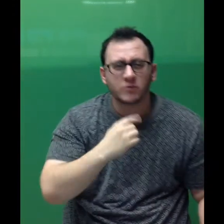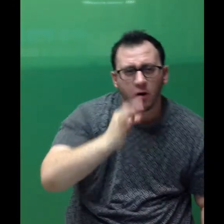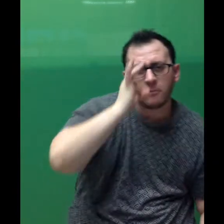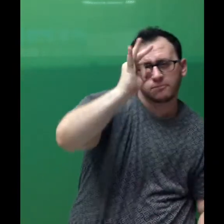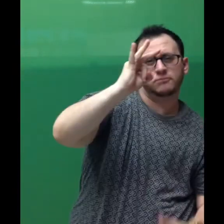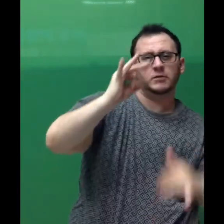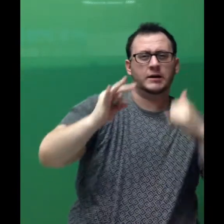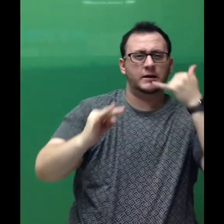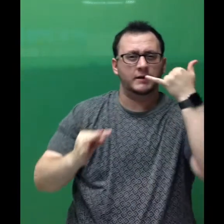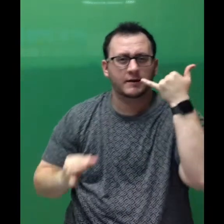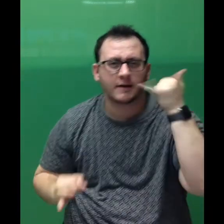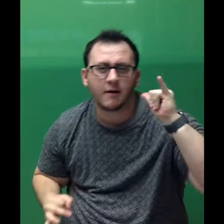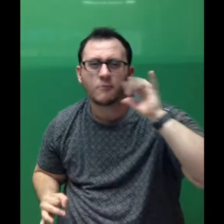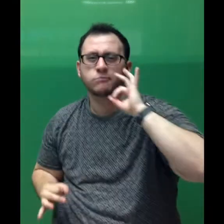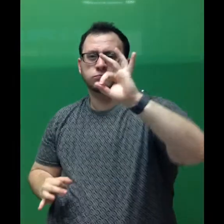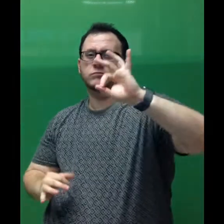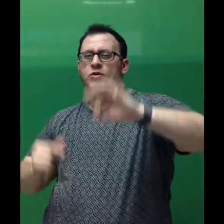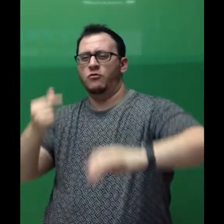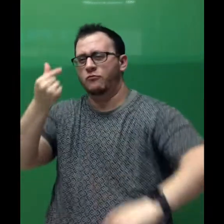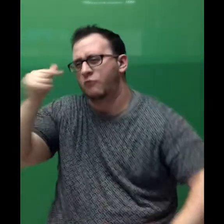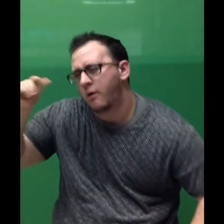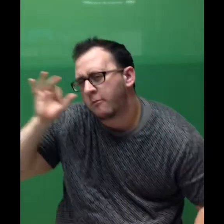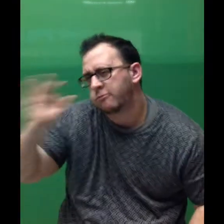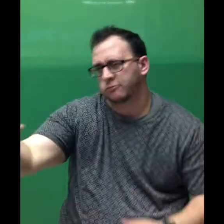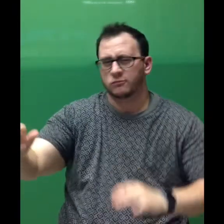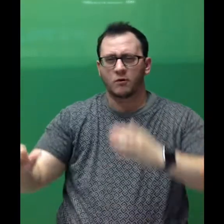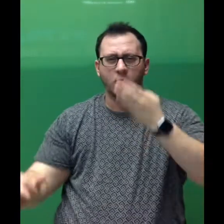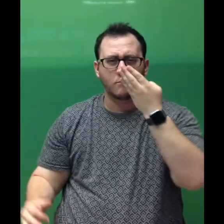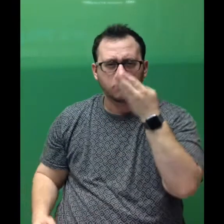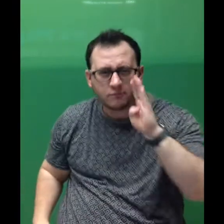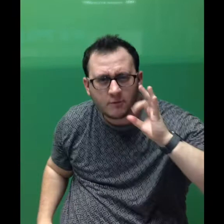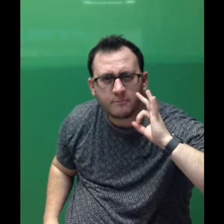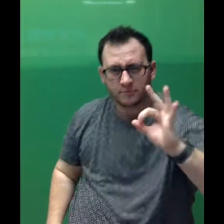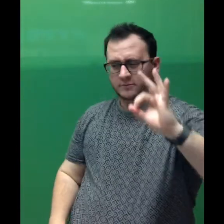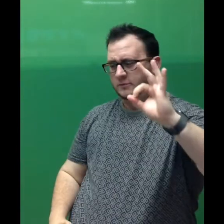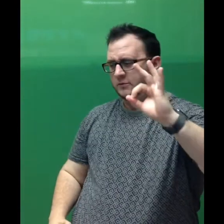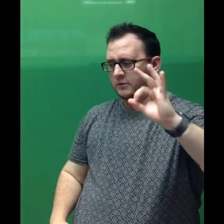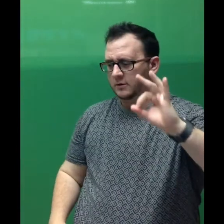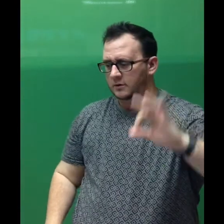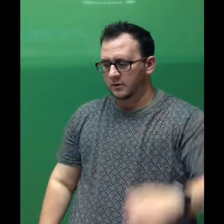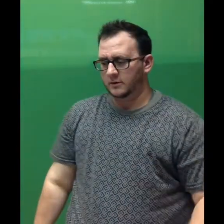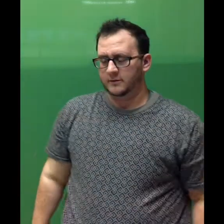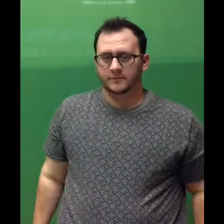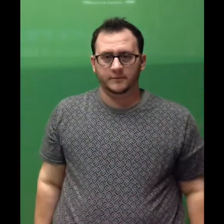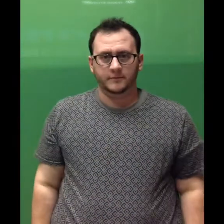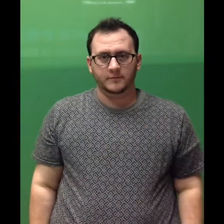A red dot. A yellow dot. A green dot. A blue dot.